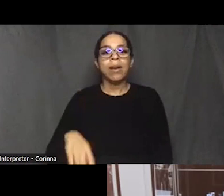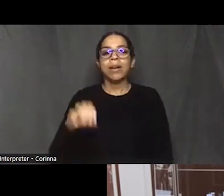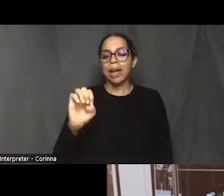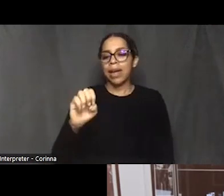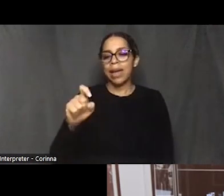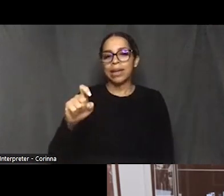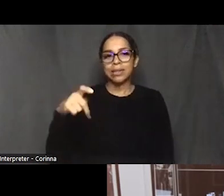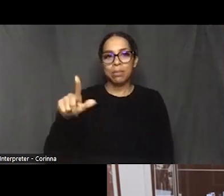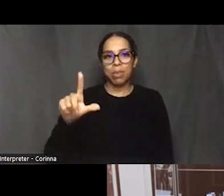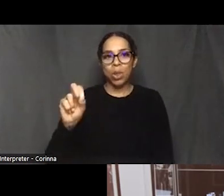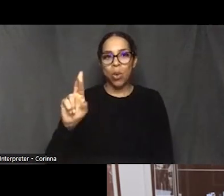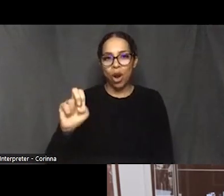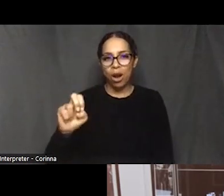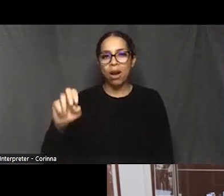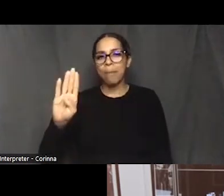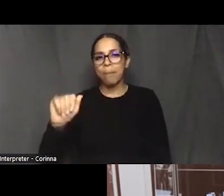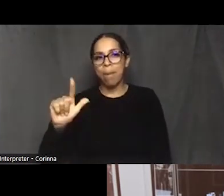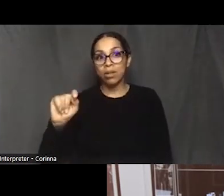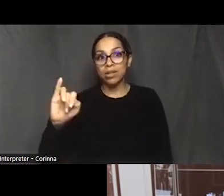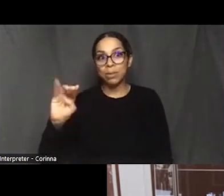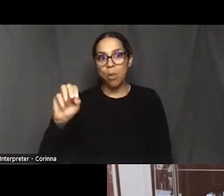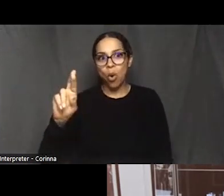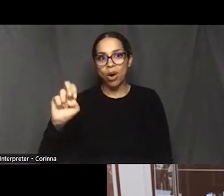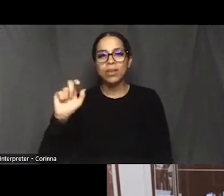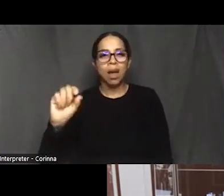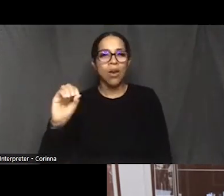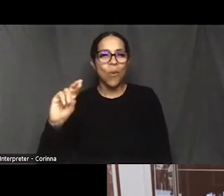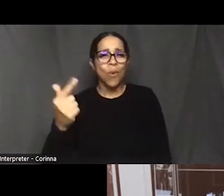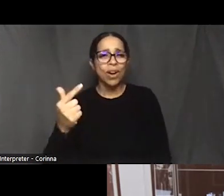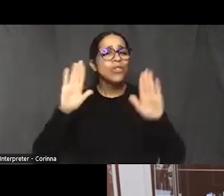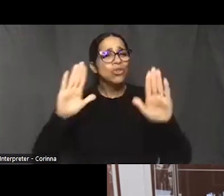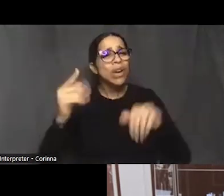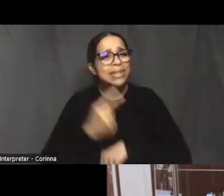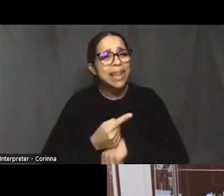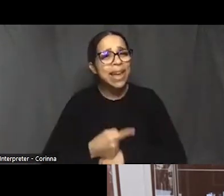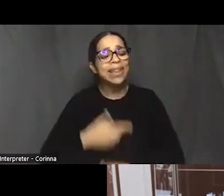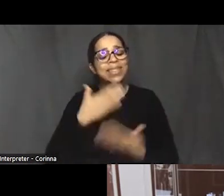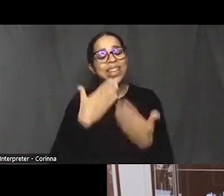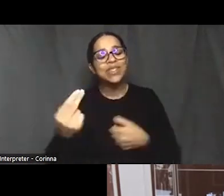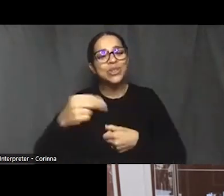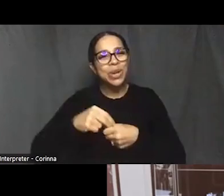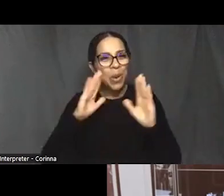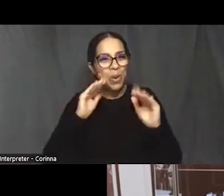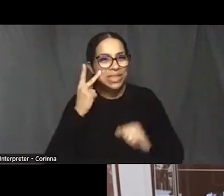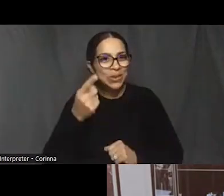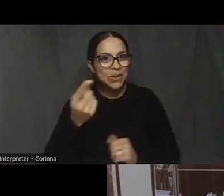I hope you all have a great day. Thanks again for joining us. We hope to see you again soon. Thank you.